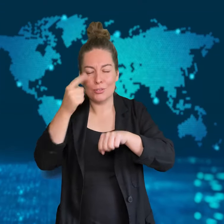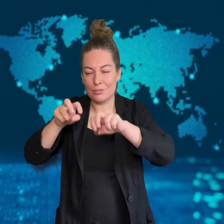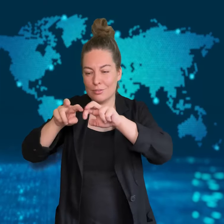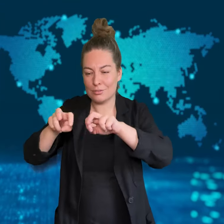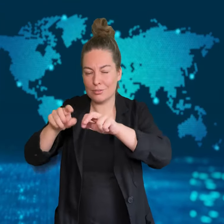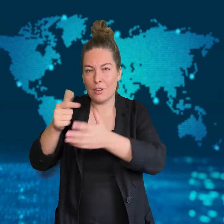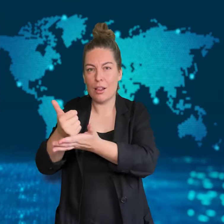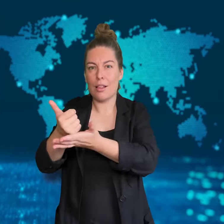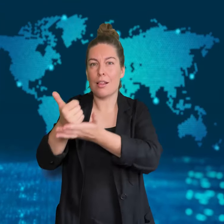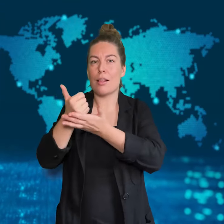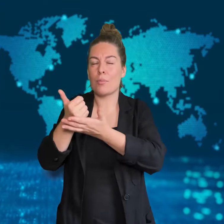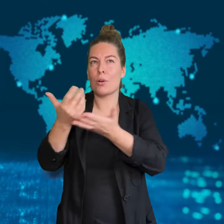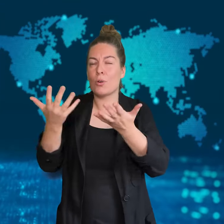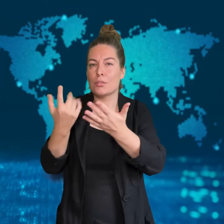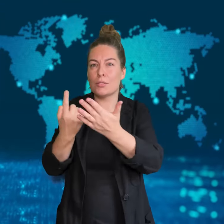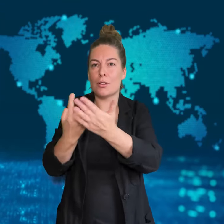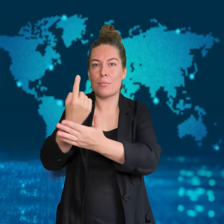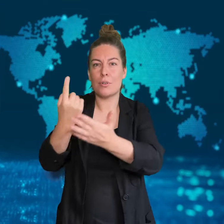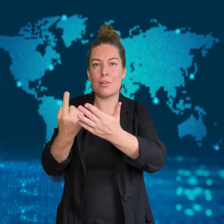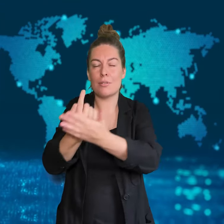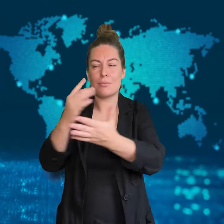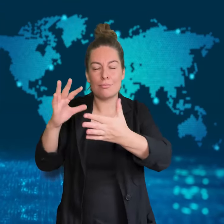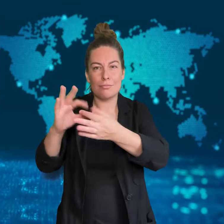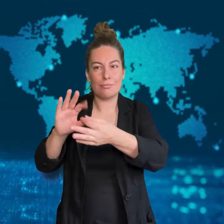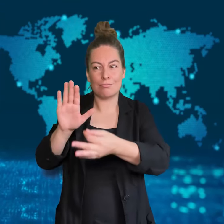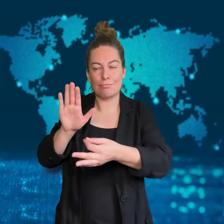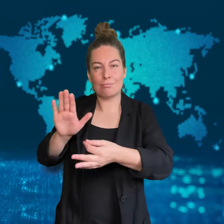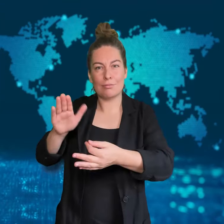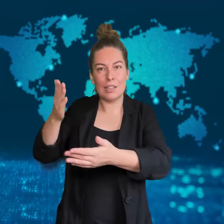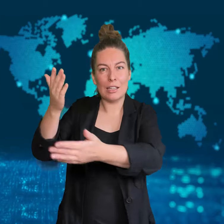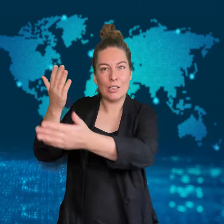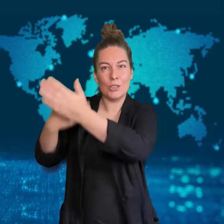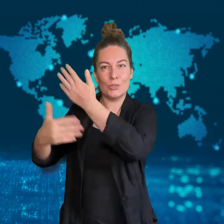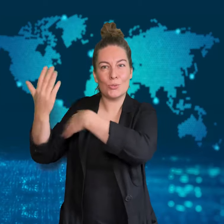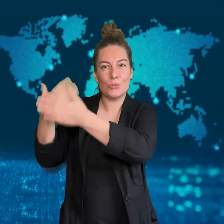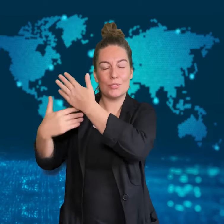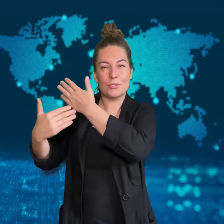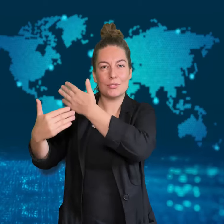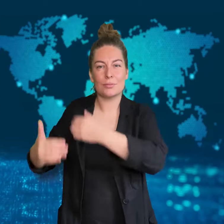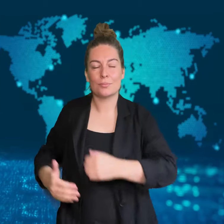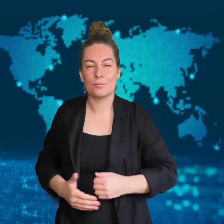you can better understand what has happened to it in its history."